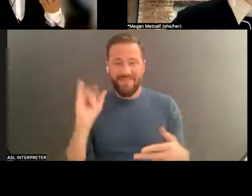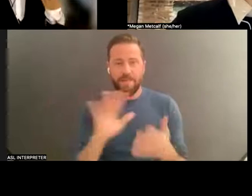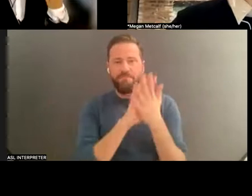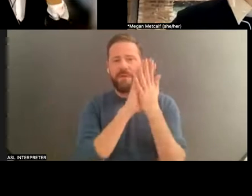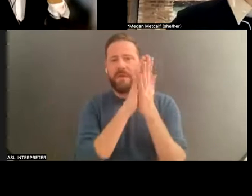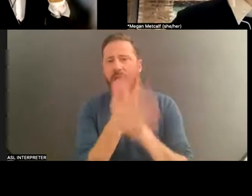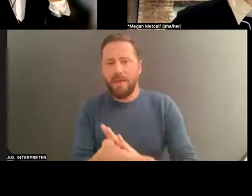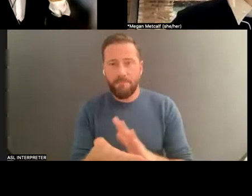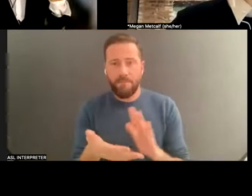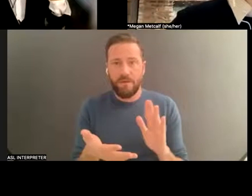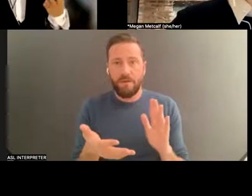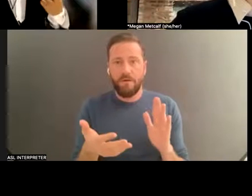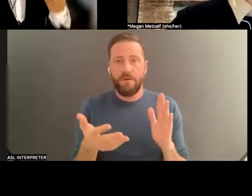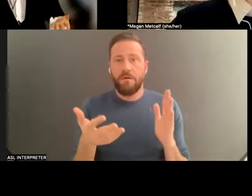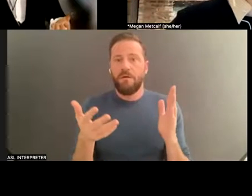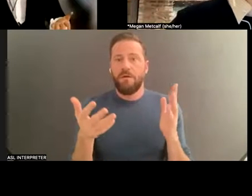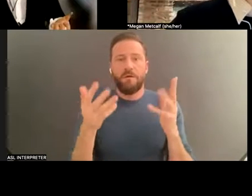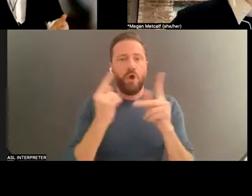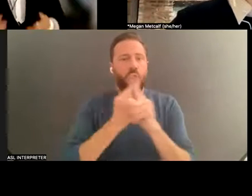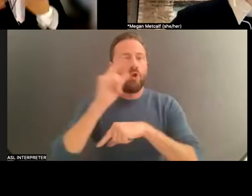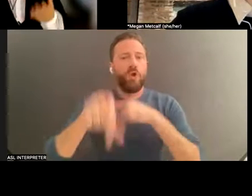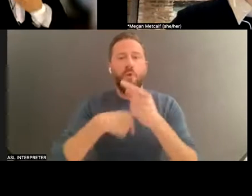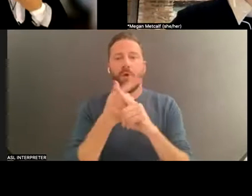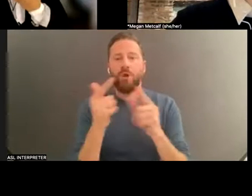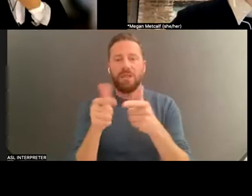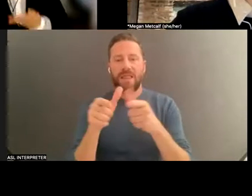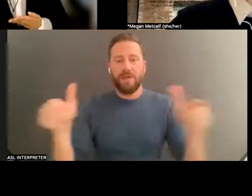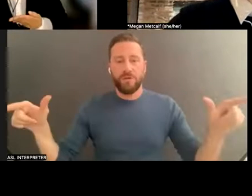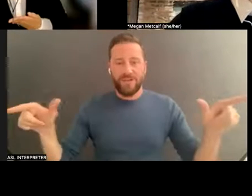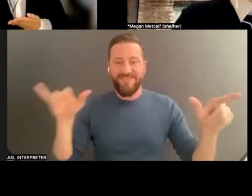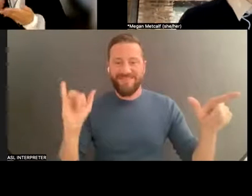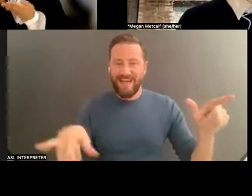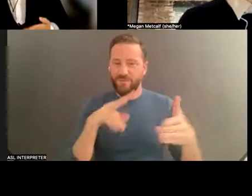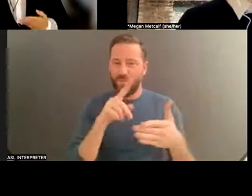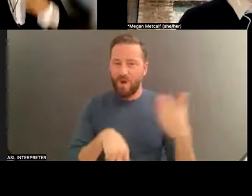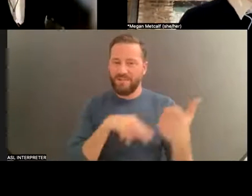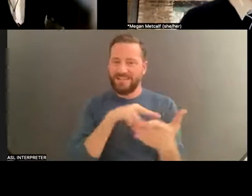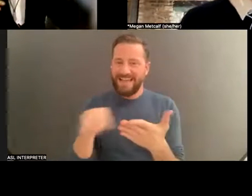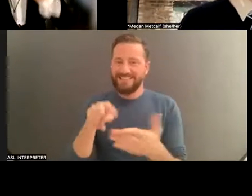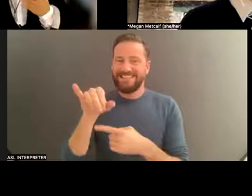a global language, which dance often is, because you don't have to understand